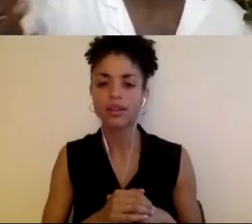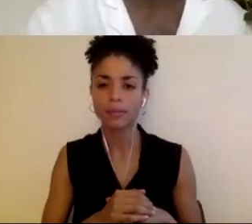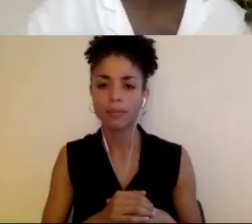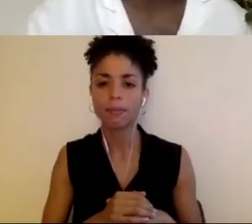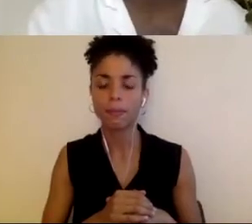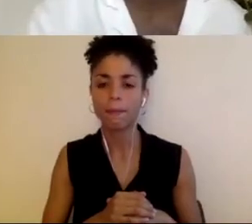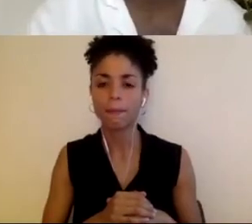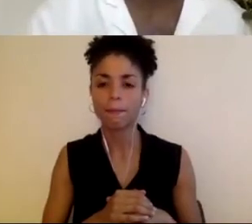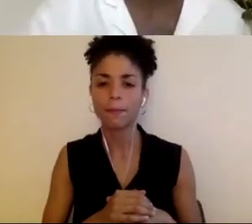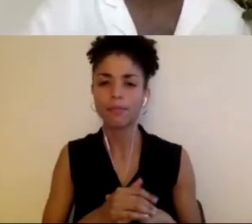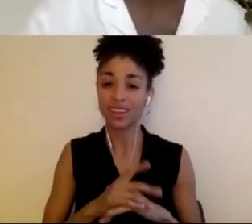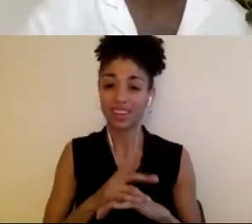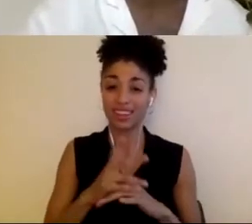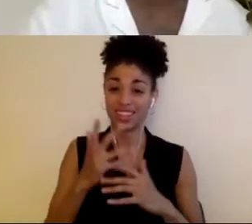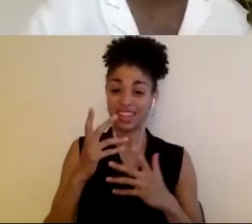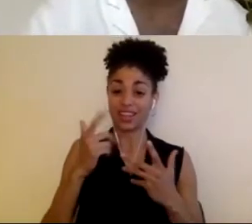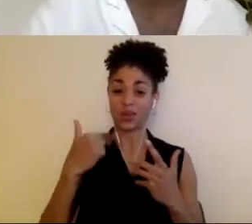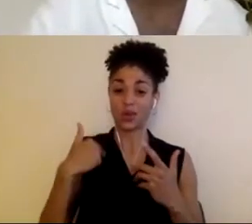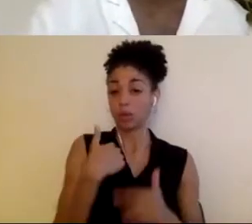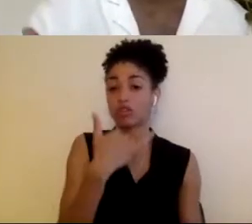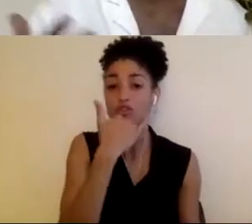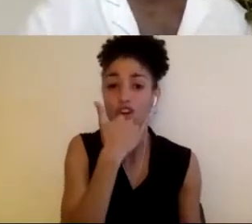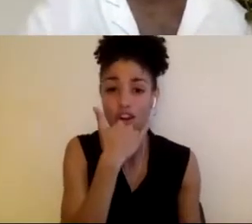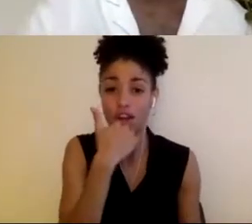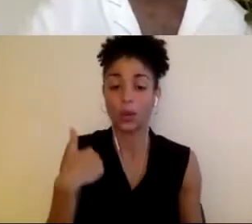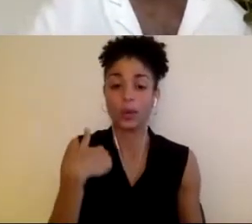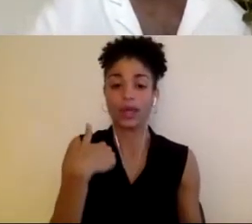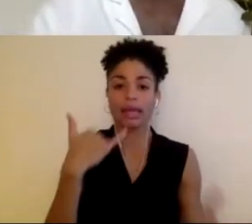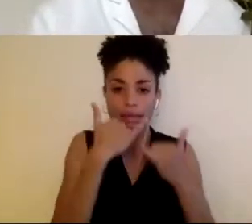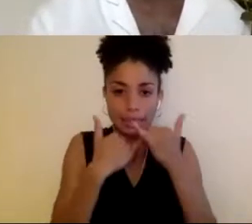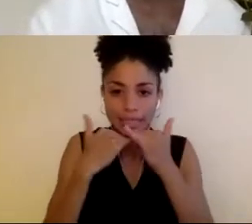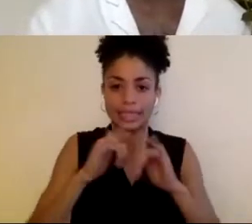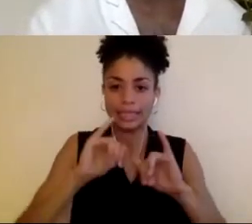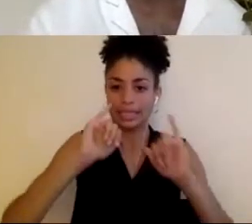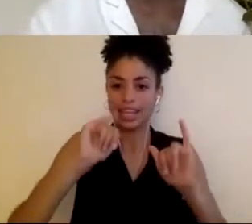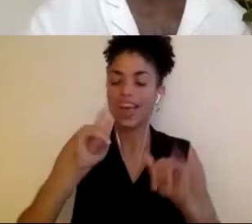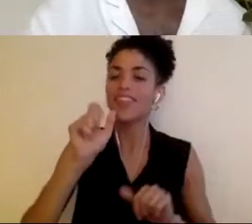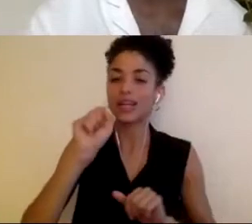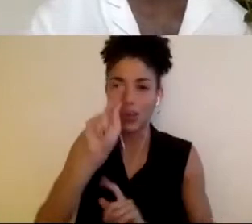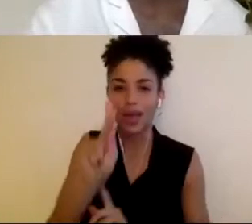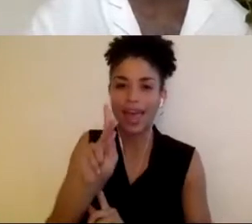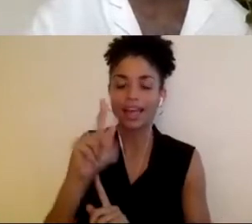discomfort of getting it wrong, as well. Settling in the the ways in which you